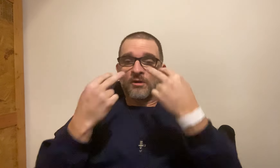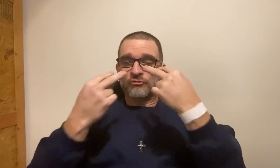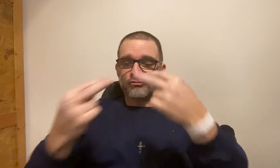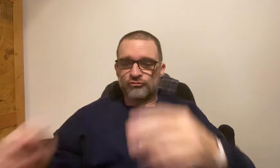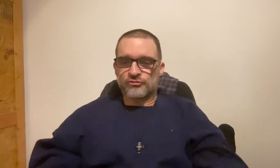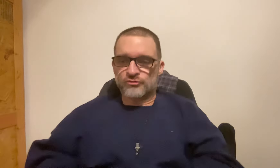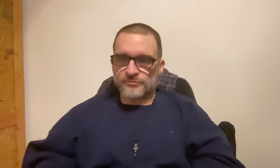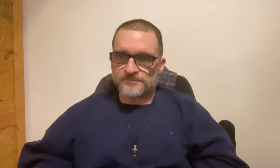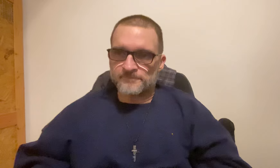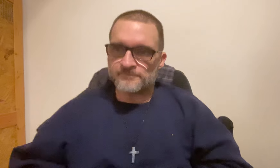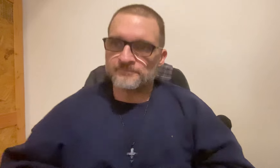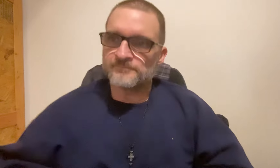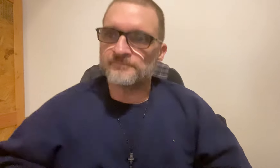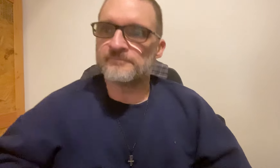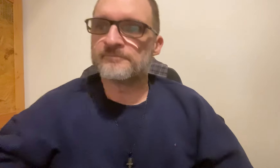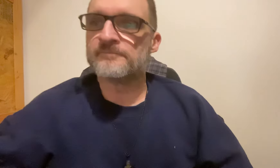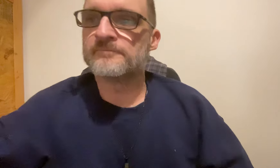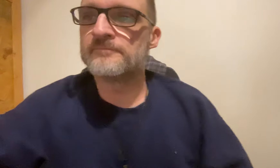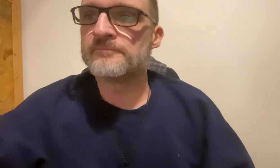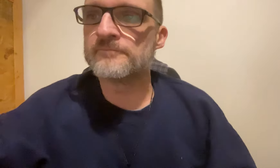Thank you for watching.